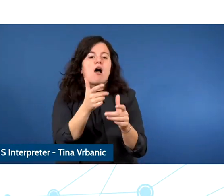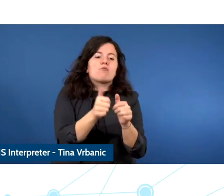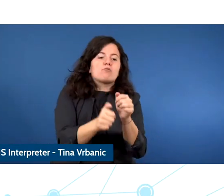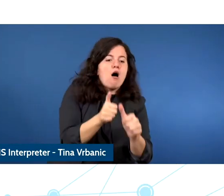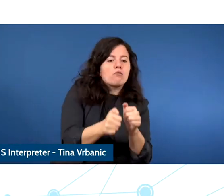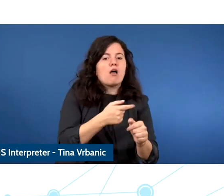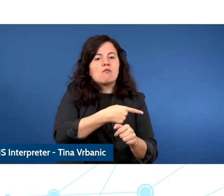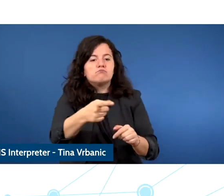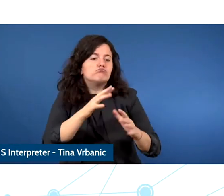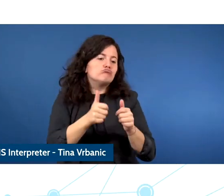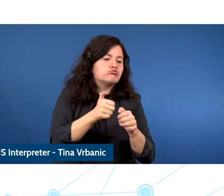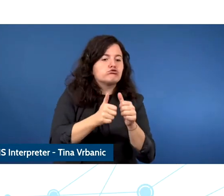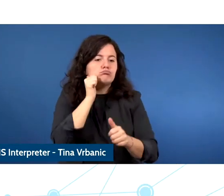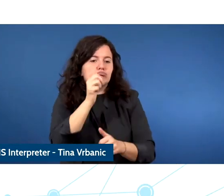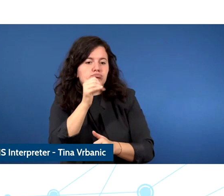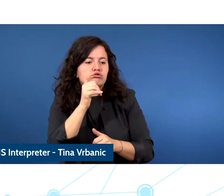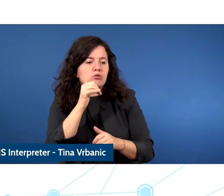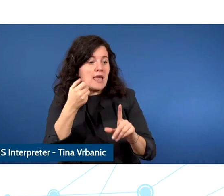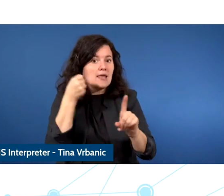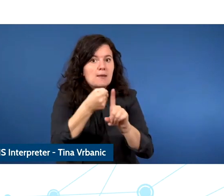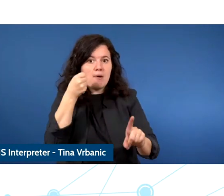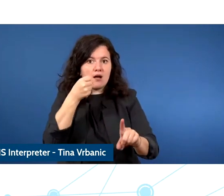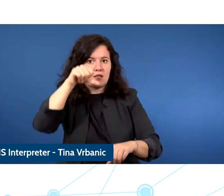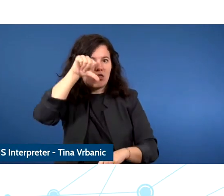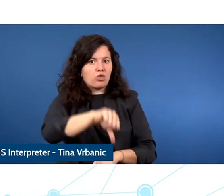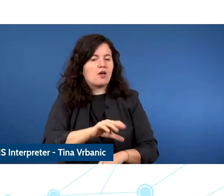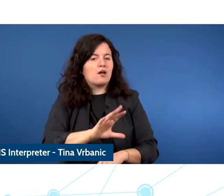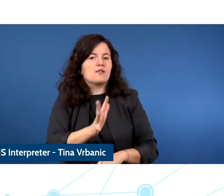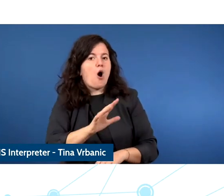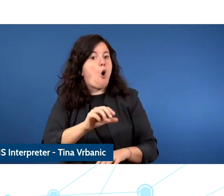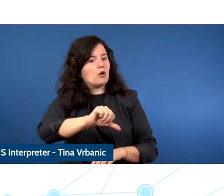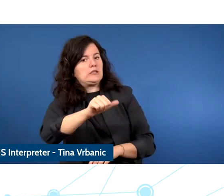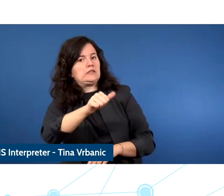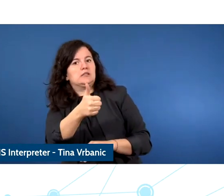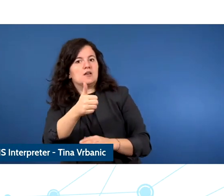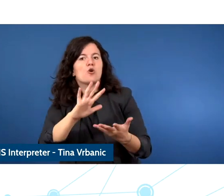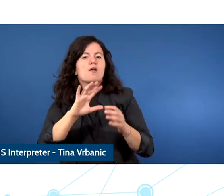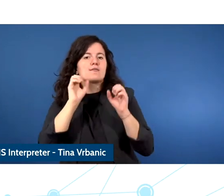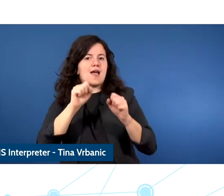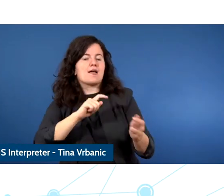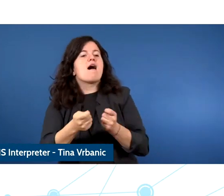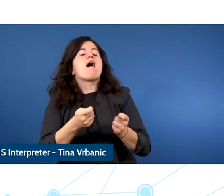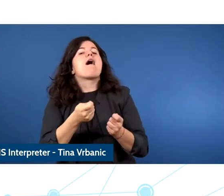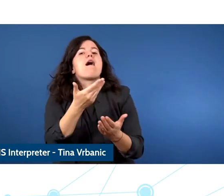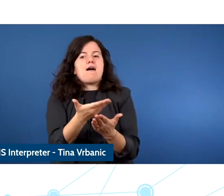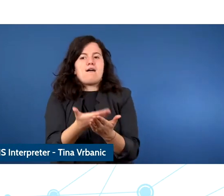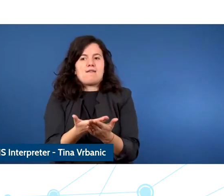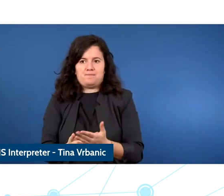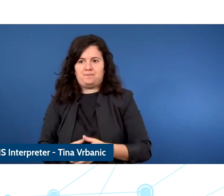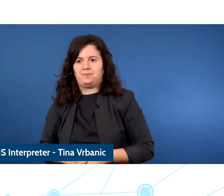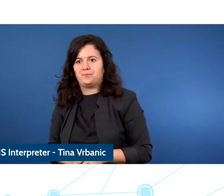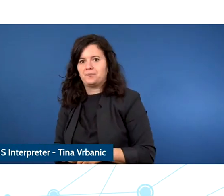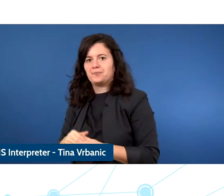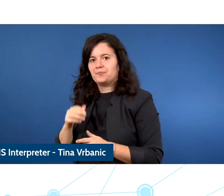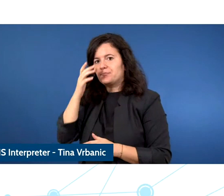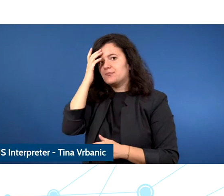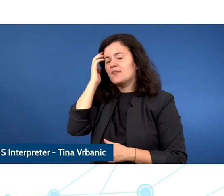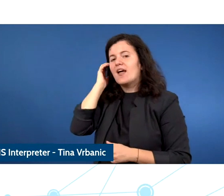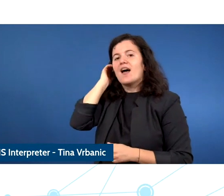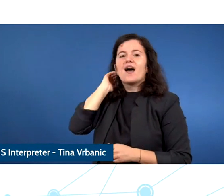So my last point, again, I have run out of time, I'm trying to be to the point.